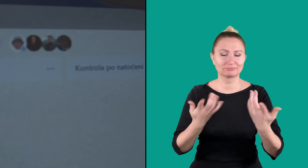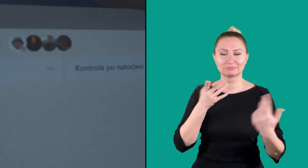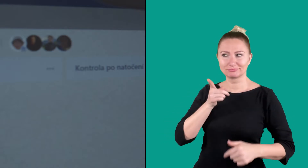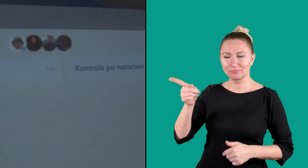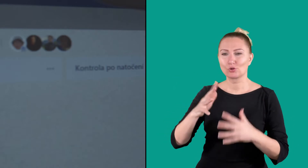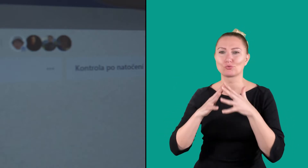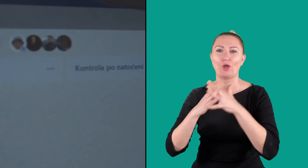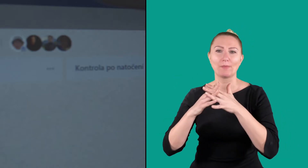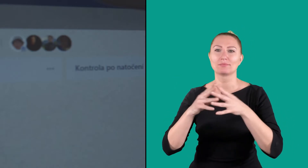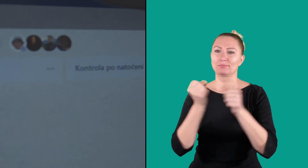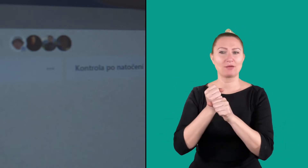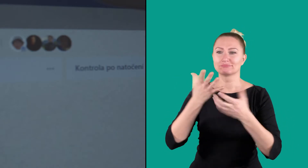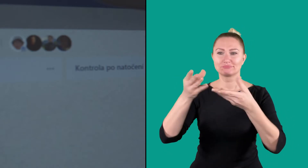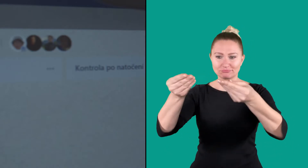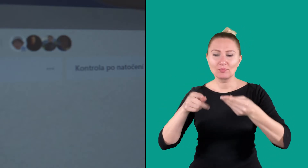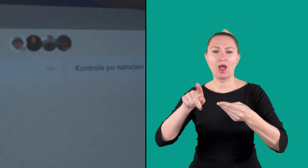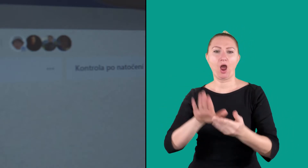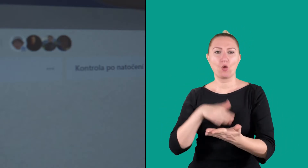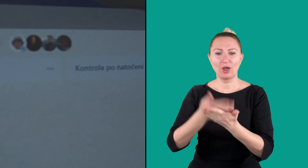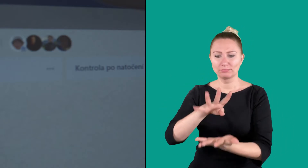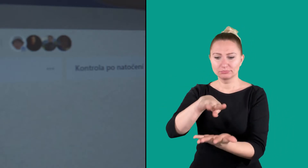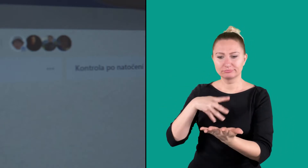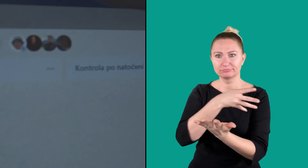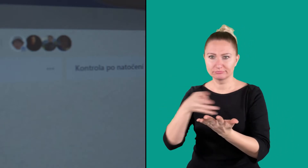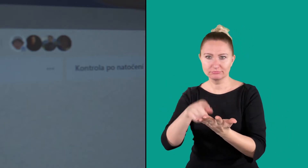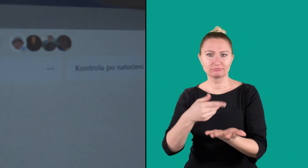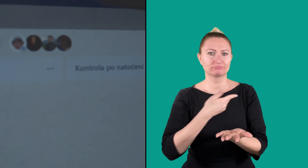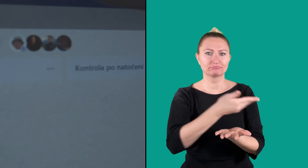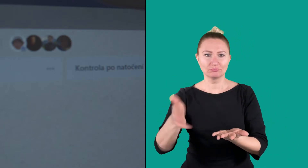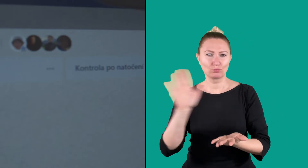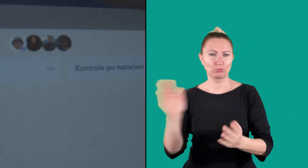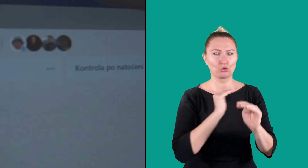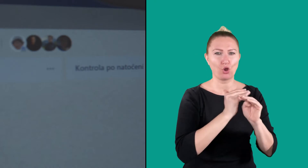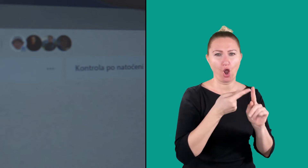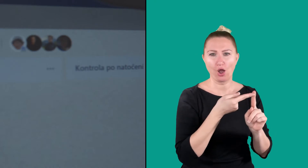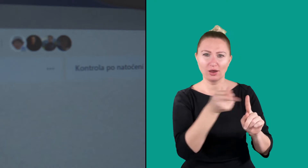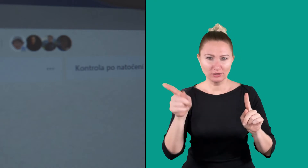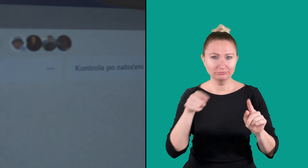he will then prepare to-do lists for colleagues.